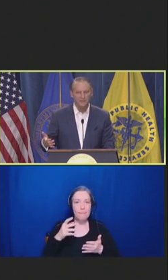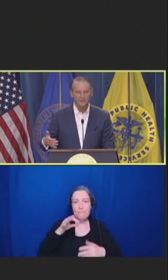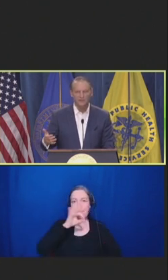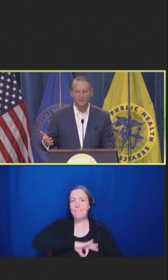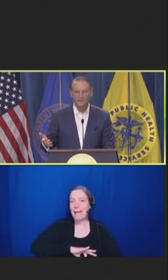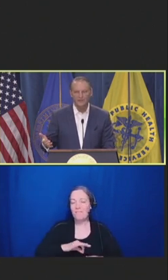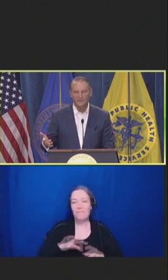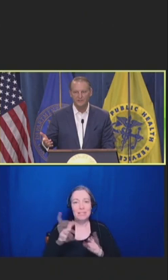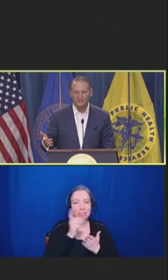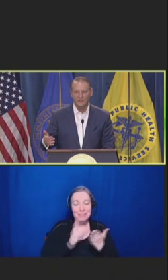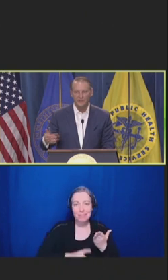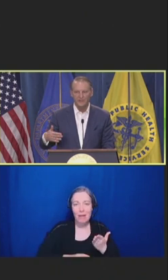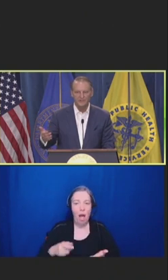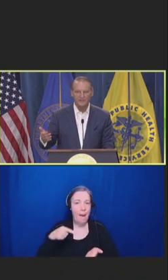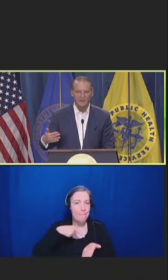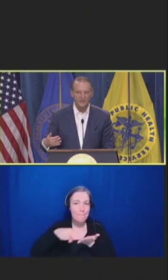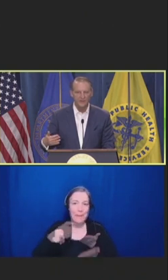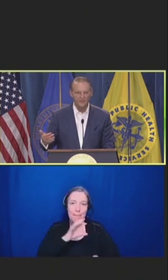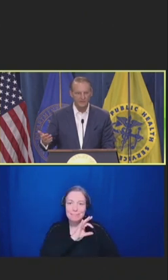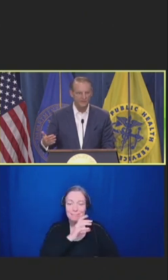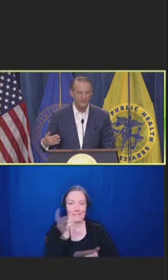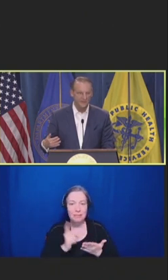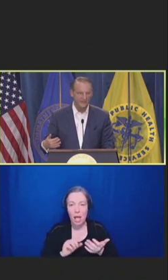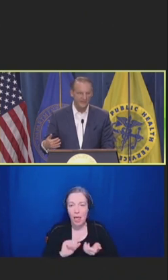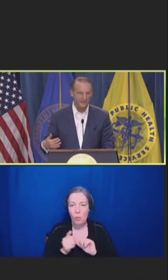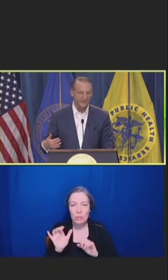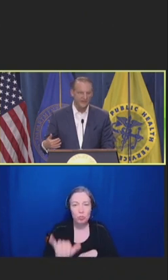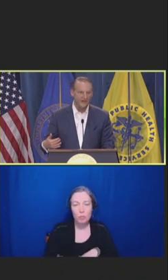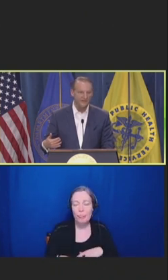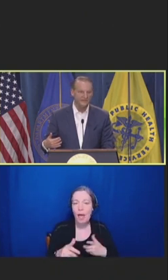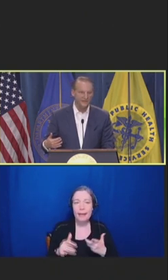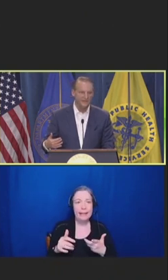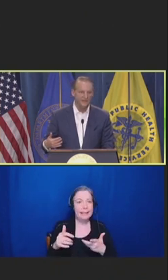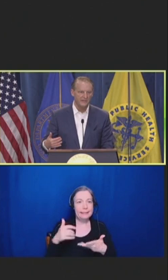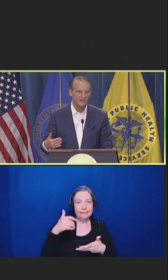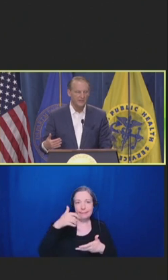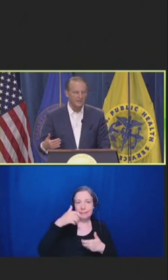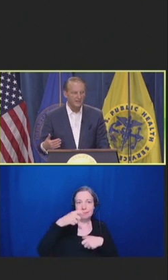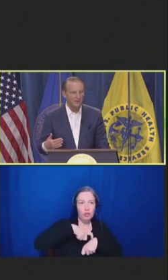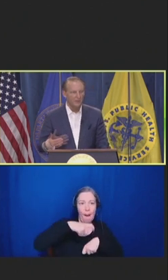certain things inside an office visit and outside an office visit.